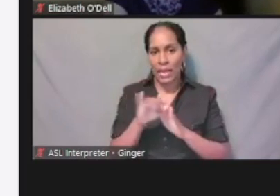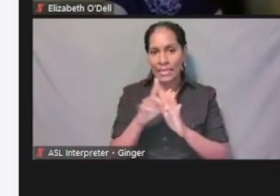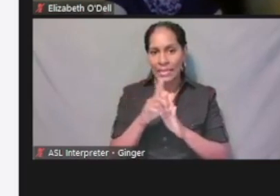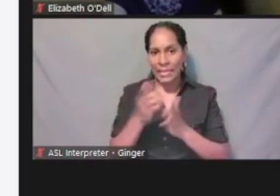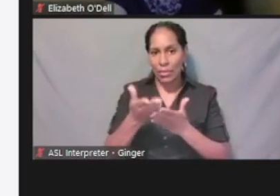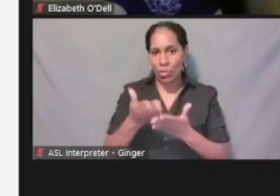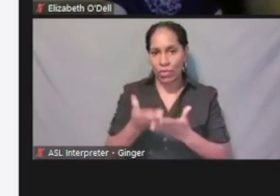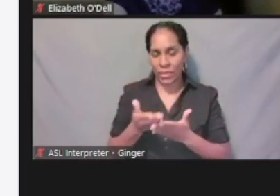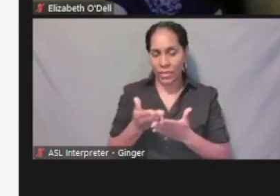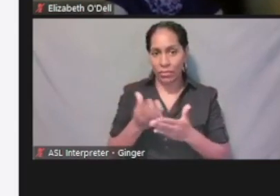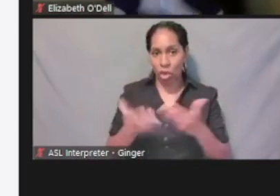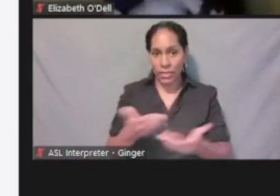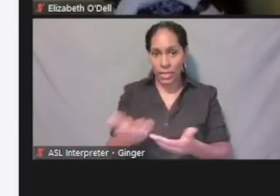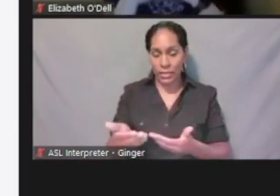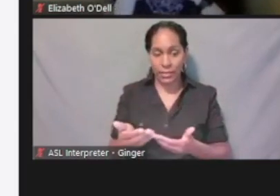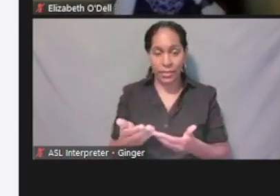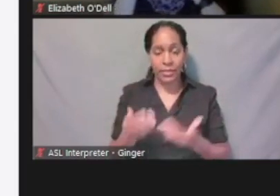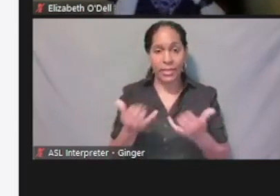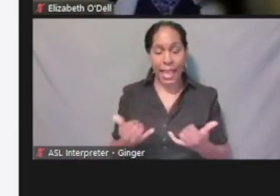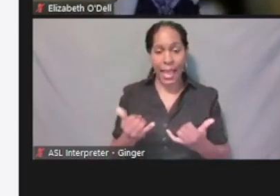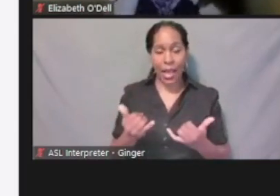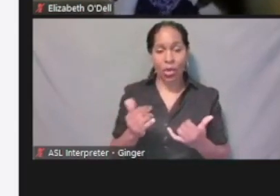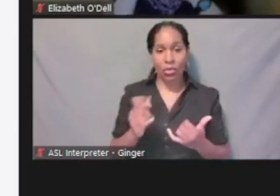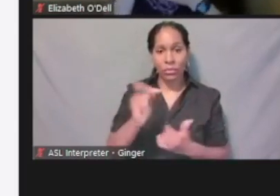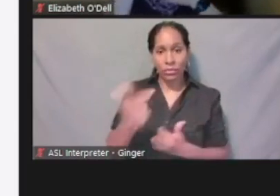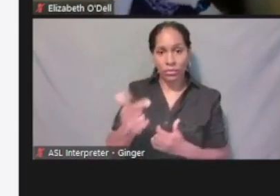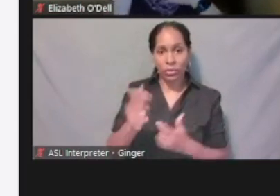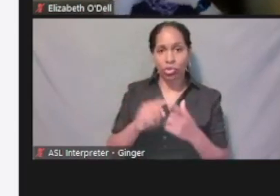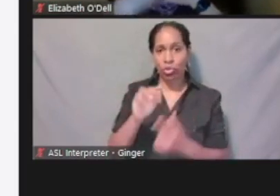And with that, Melanie, I'll turn the time back over to you.